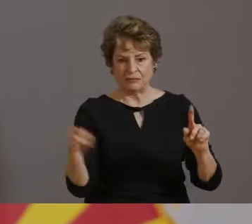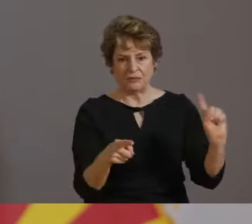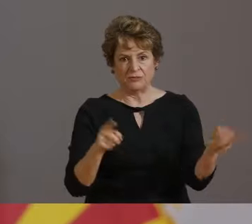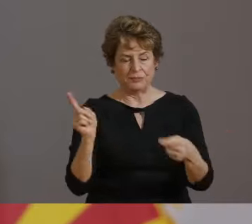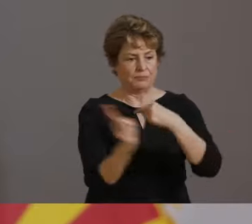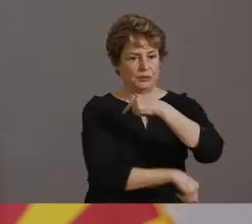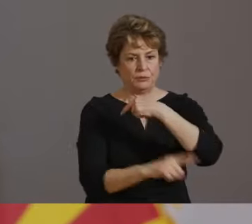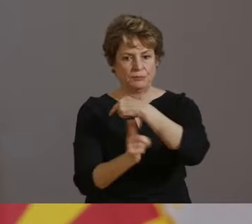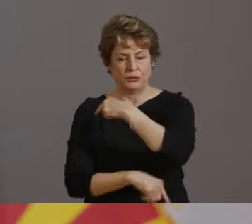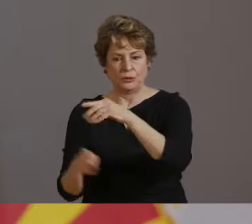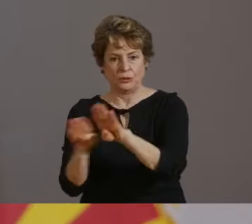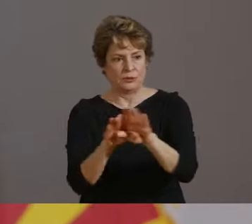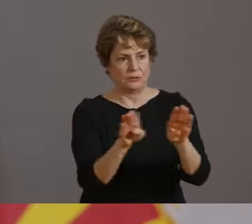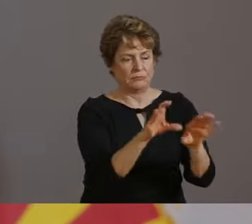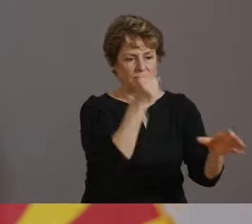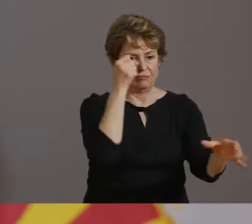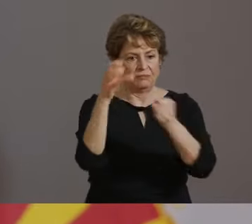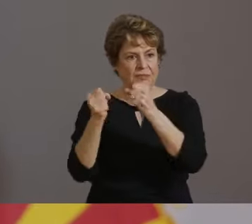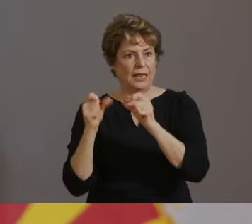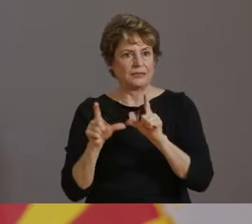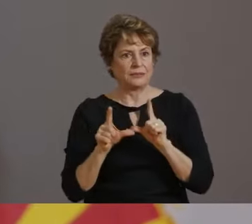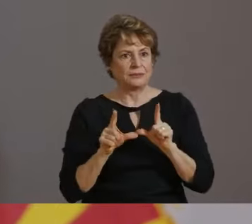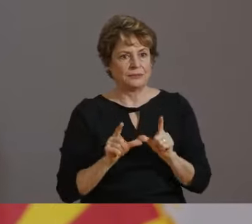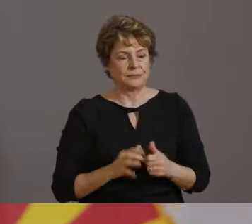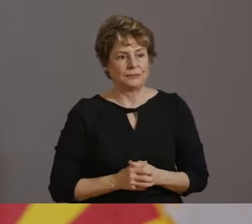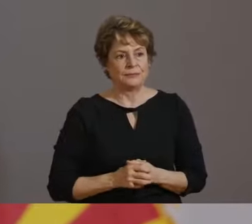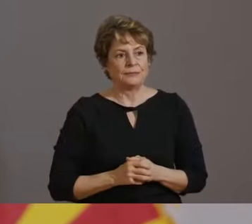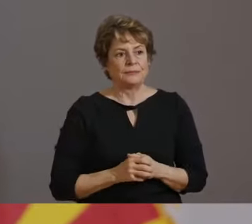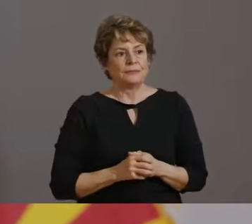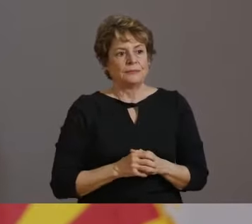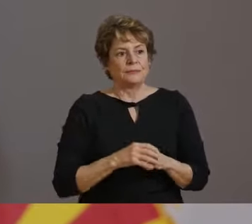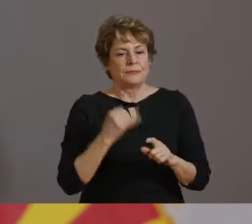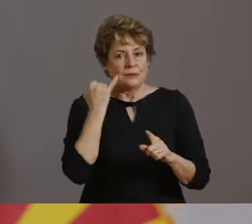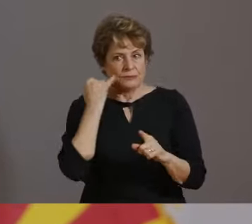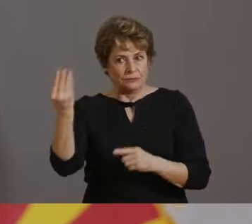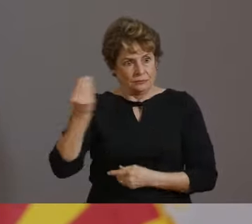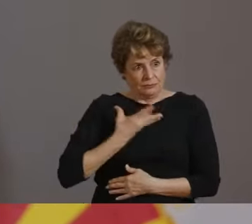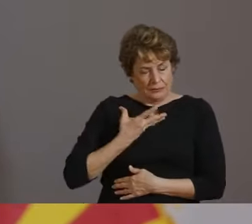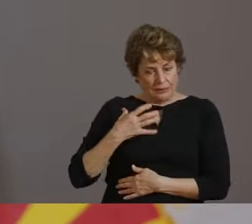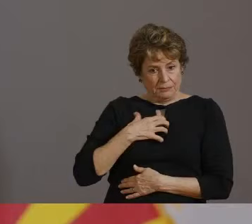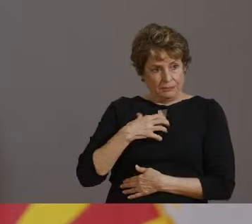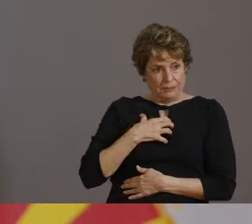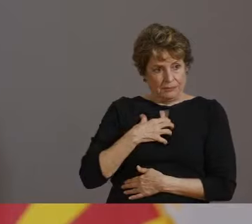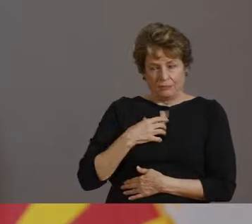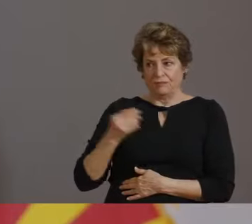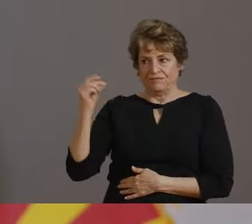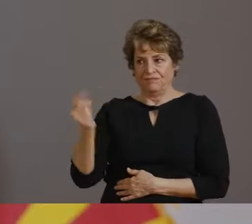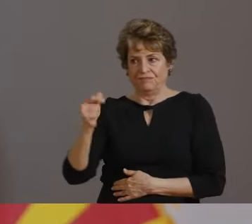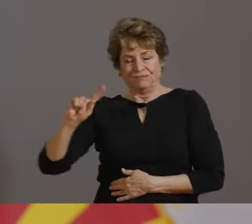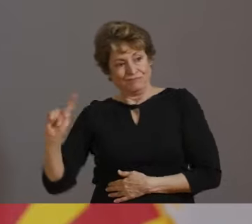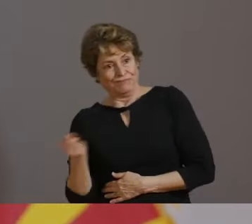WE WILL CONTINUE TO INVESTIGATE COMPLAINTS AND RESPOND WITH ENFORCEMENT. BUT THIS IS WHERE WE NEED EVERYBODY'S HELP.